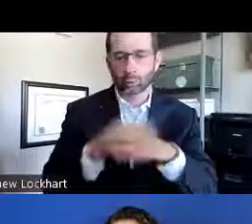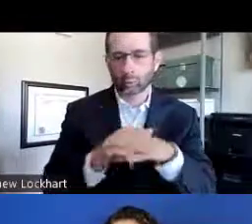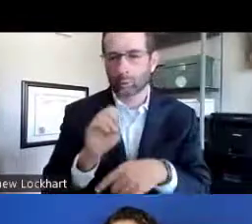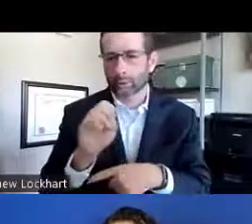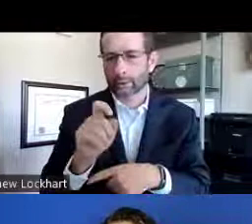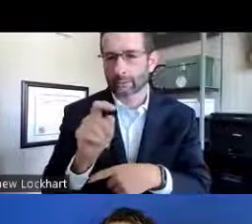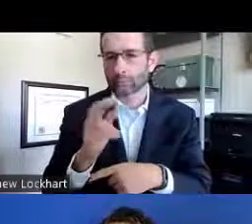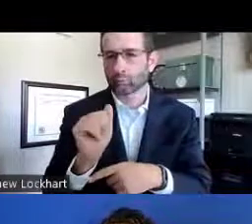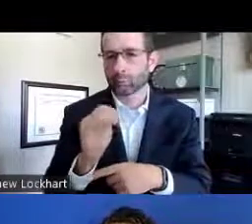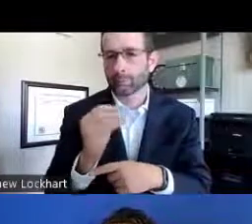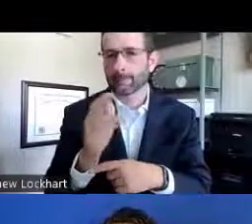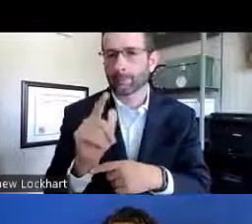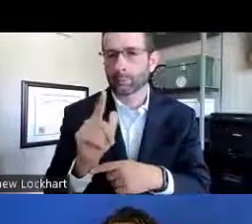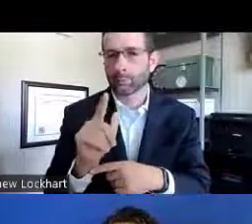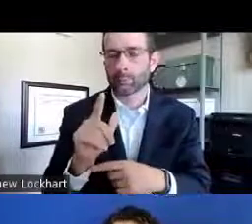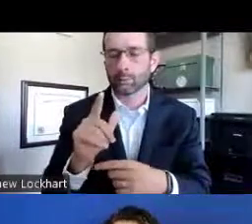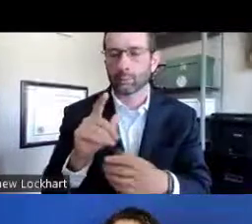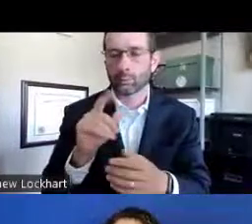The focus of this presentation is going to be